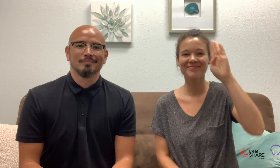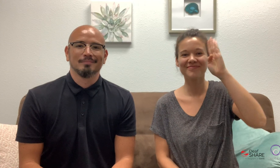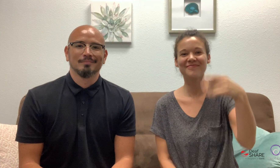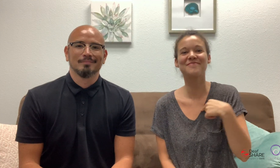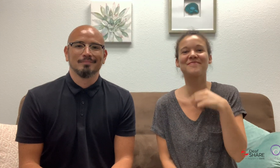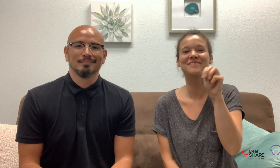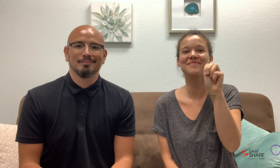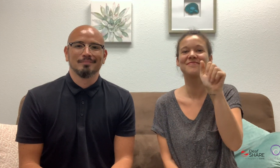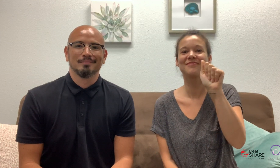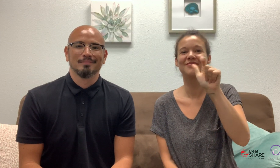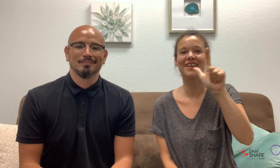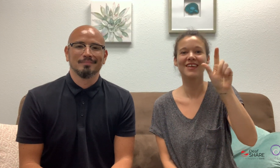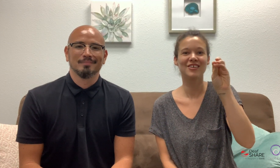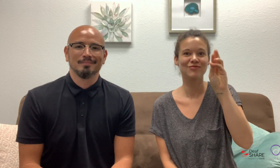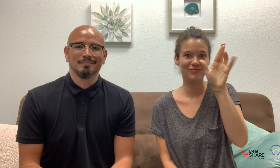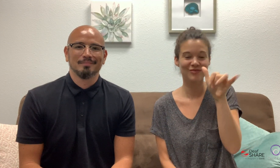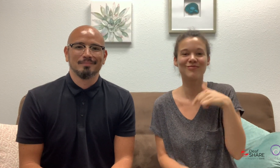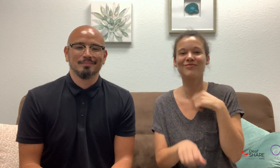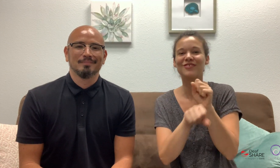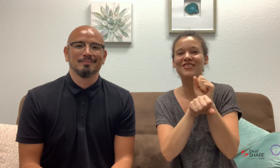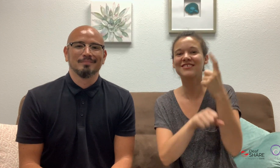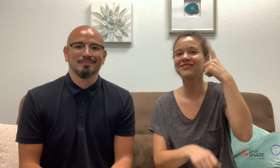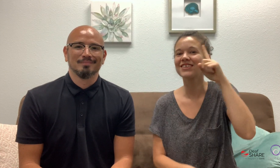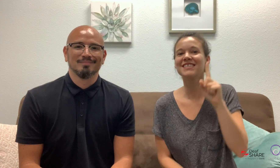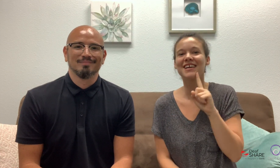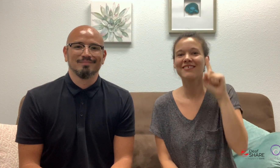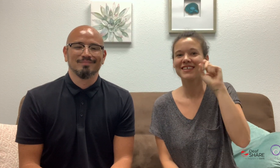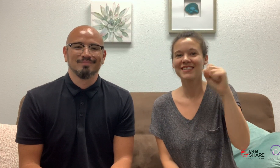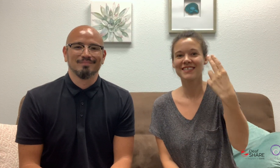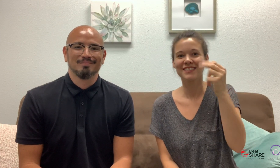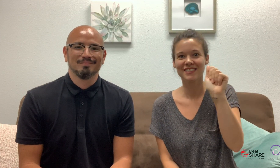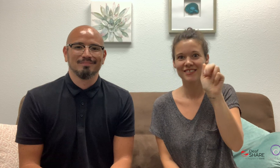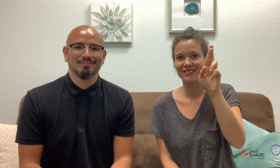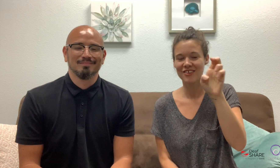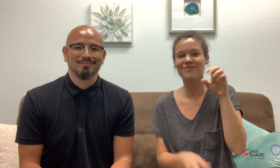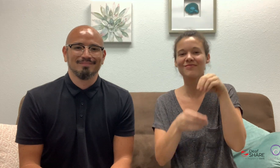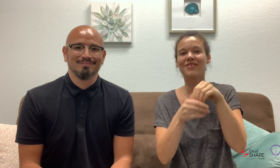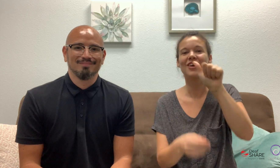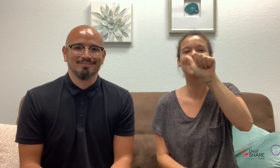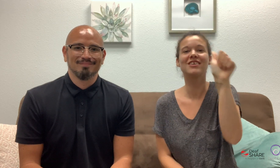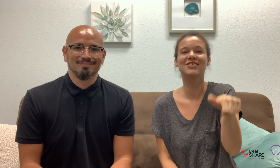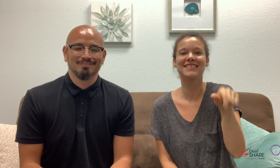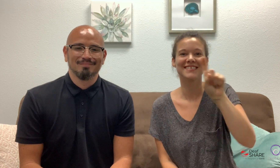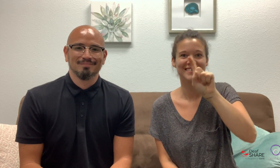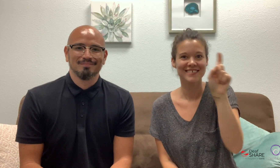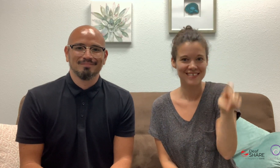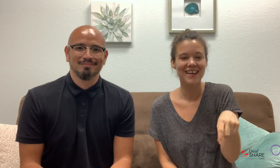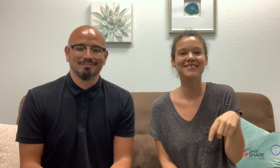Hi, I'm Mallory, I work at Deaf SHARE in Austin, Texas.